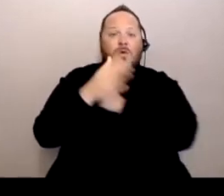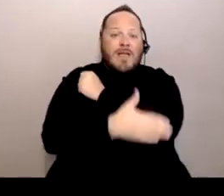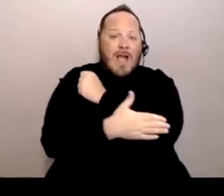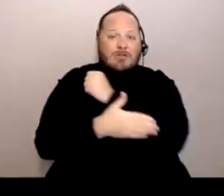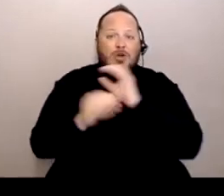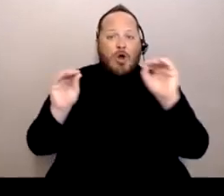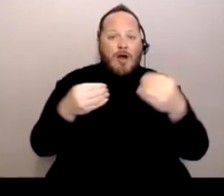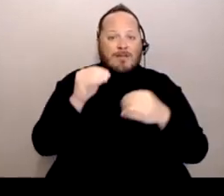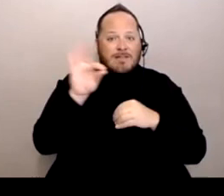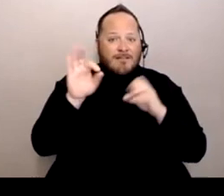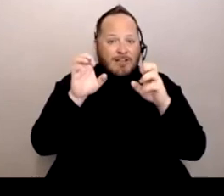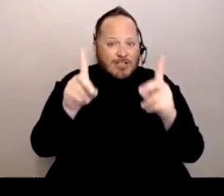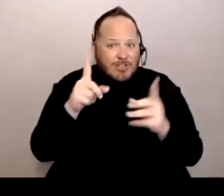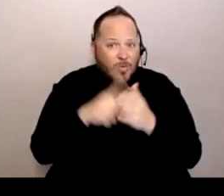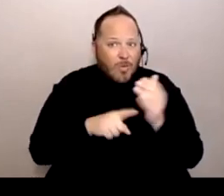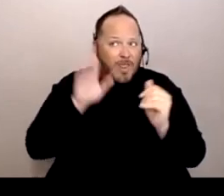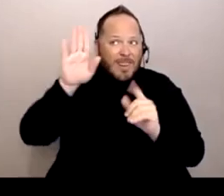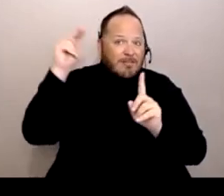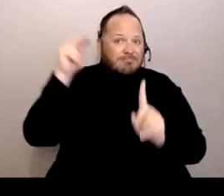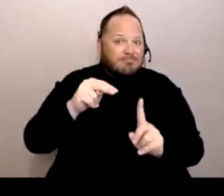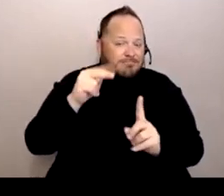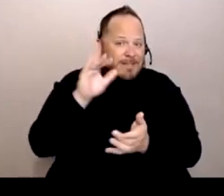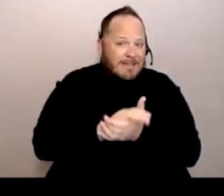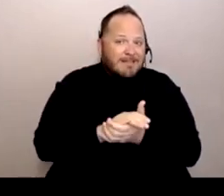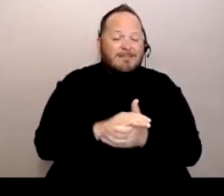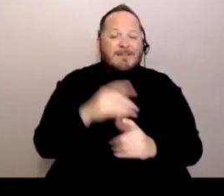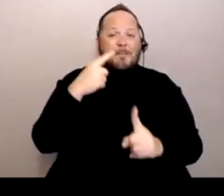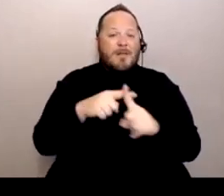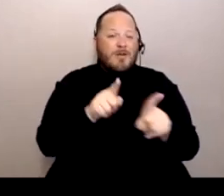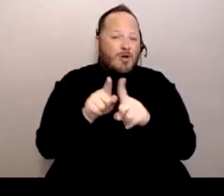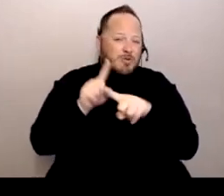and then also how many COVID cases you have in your area.